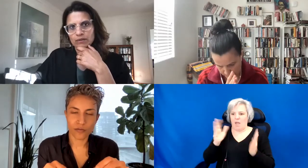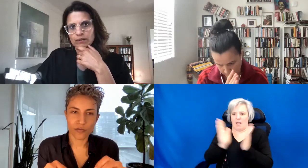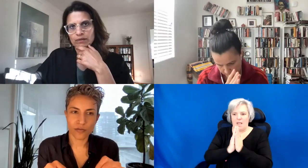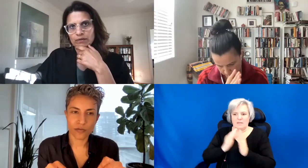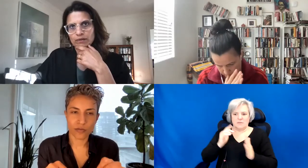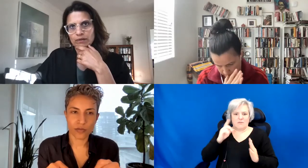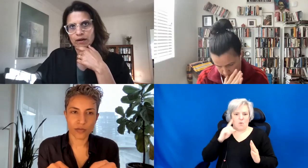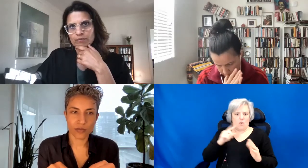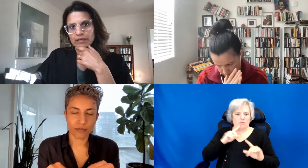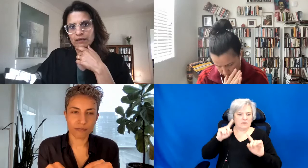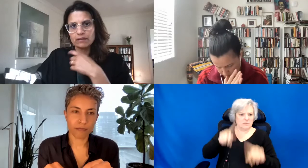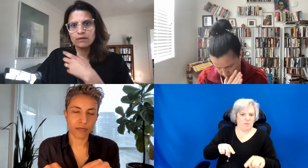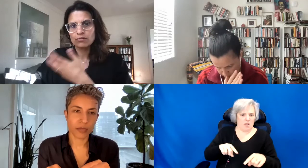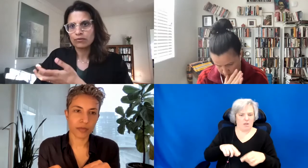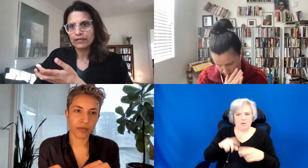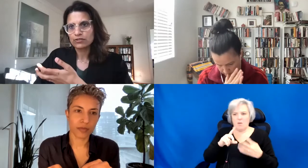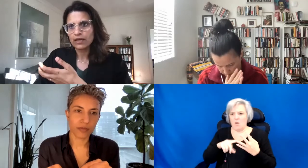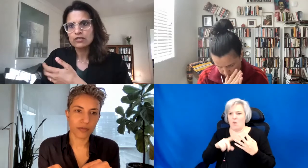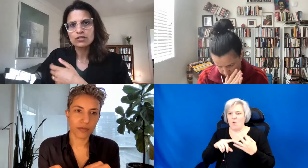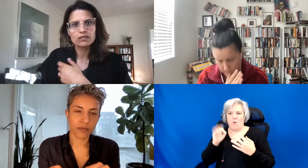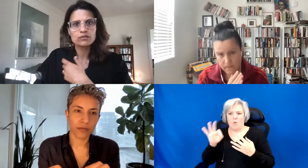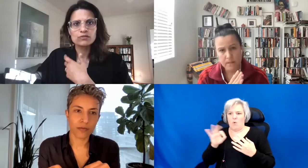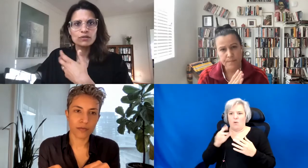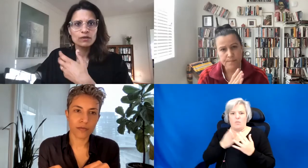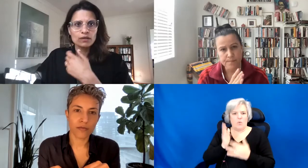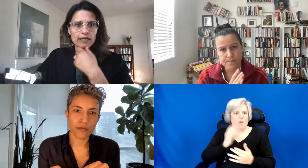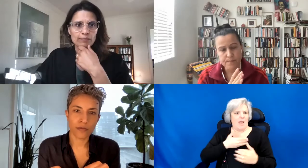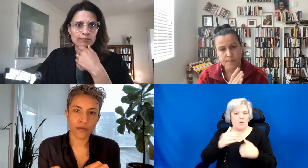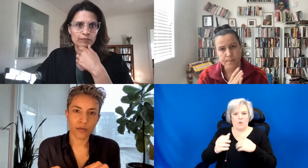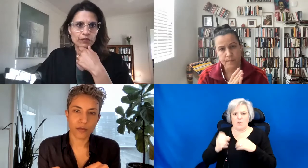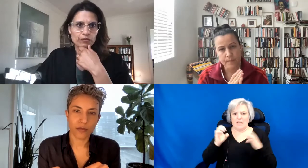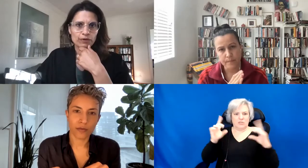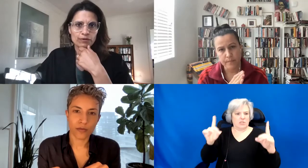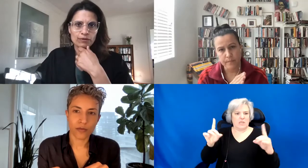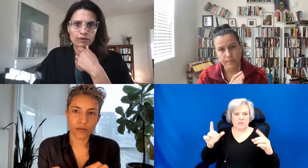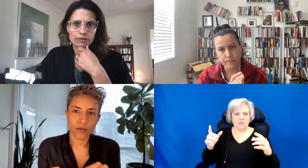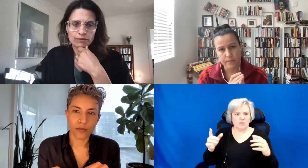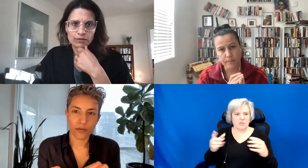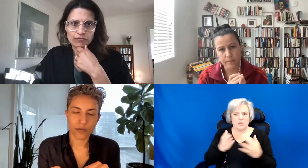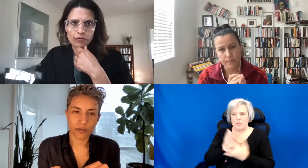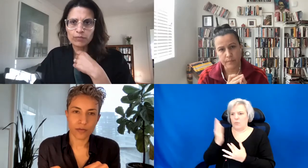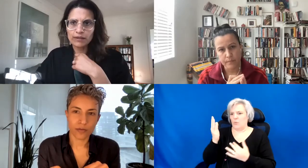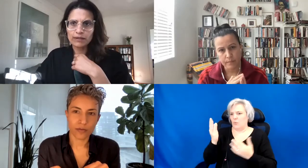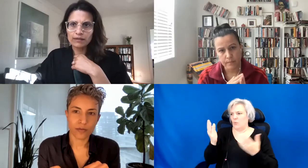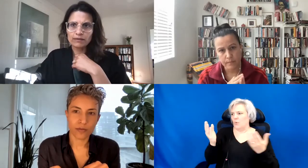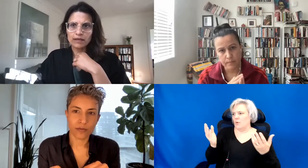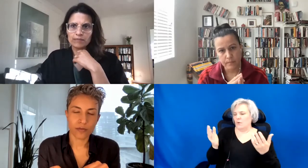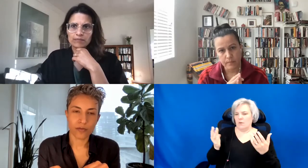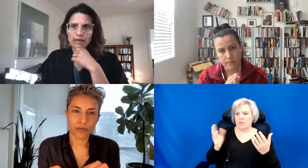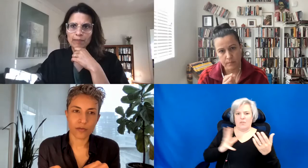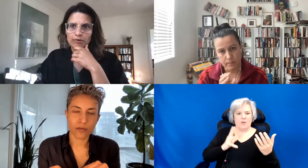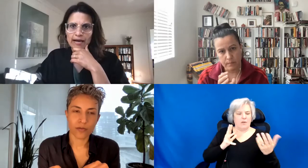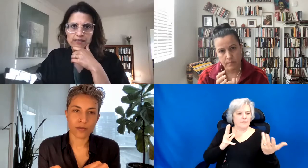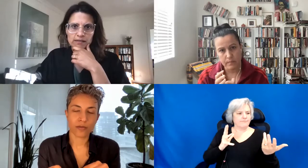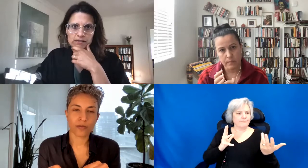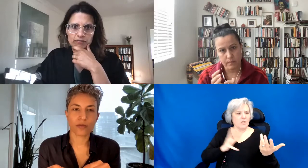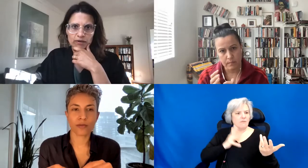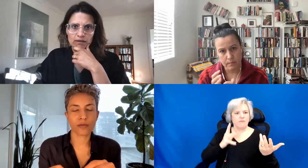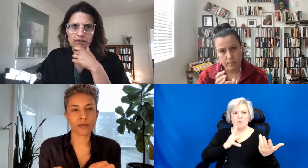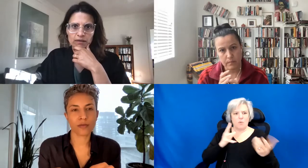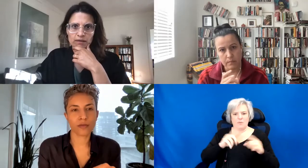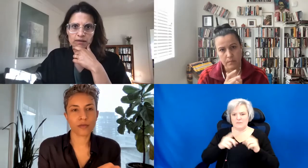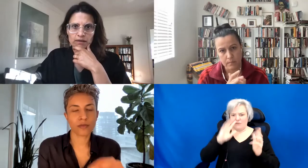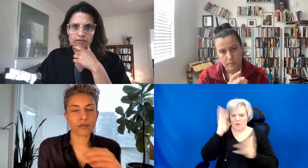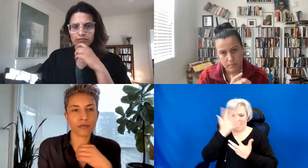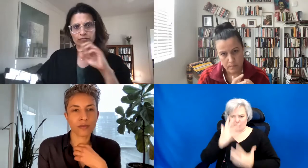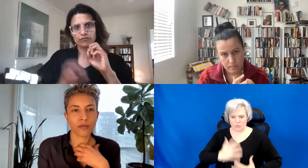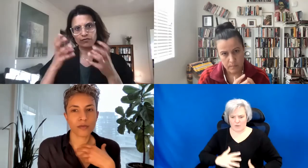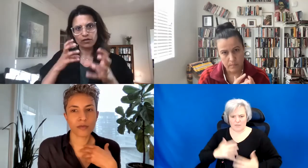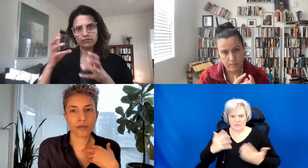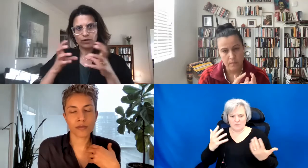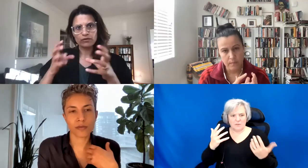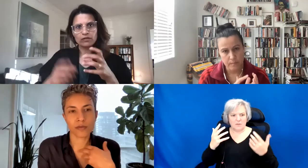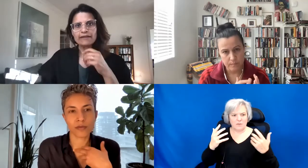Or not been through our educations, through the formal apparatuses of our life structures,